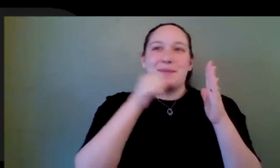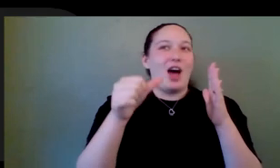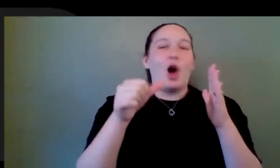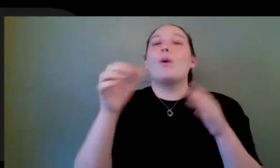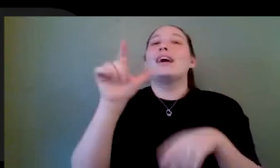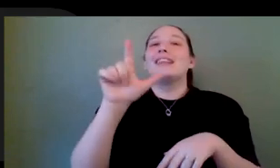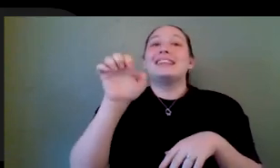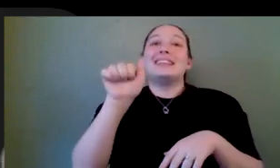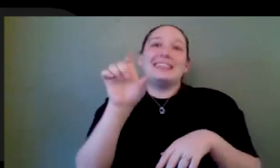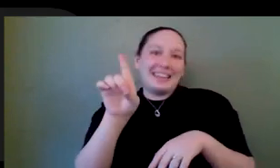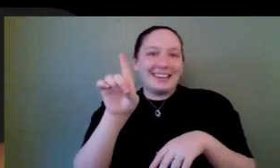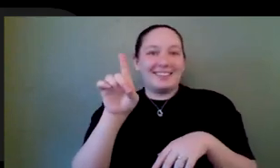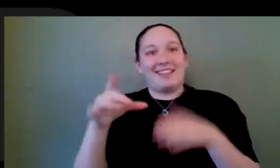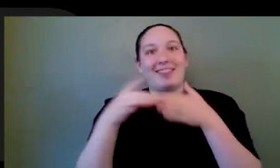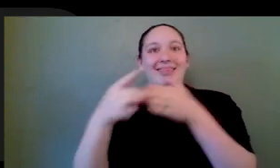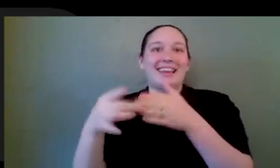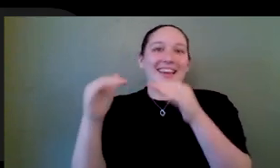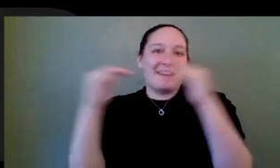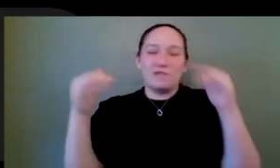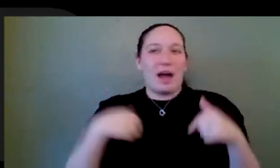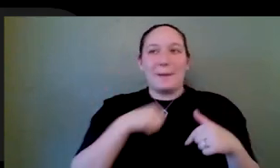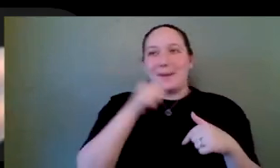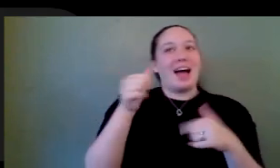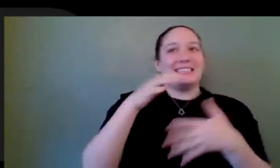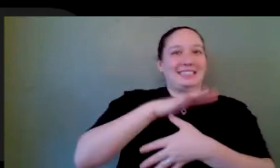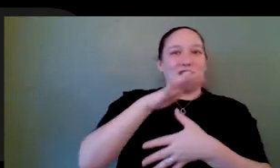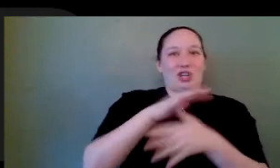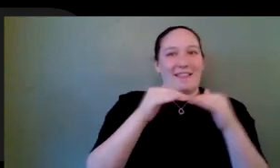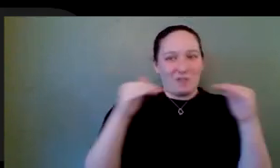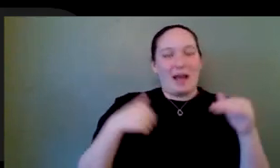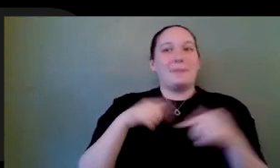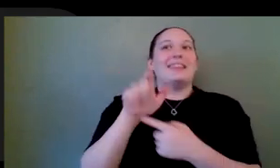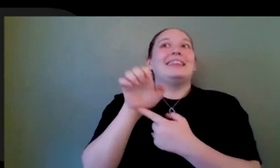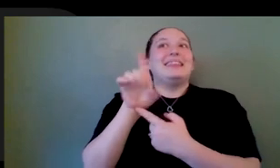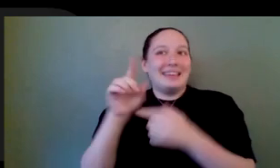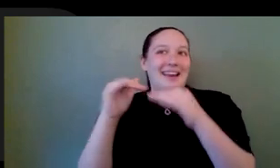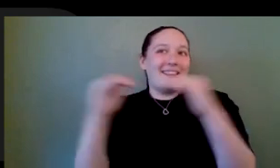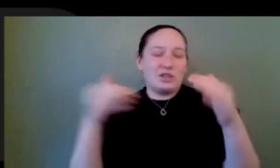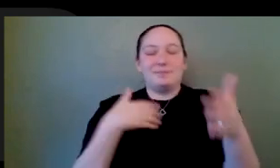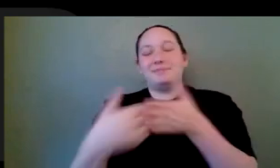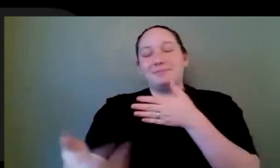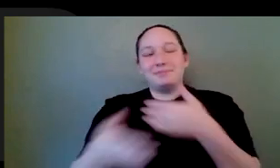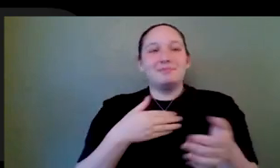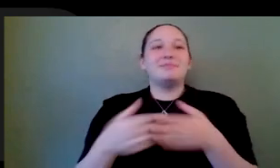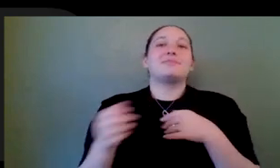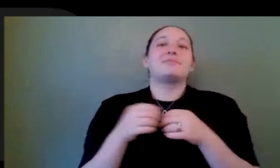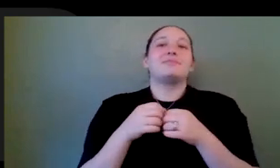I was just correcting the mistake with a terrible joke. Monica, thank you for introducing me. And I'm so happy to be here to